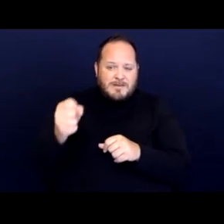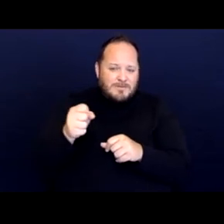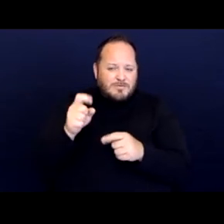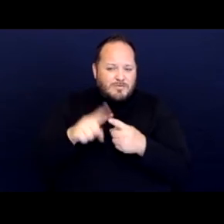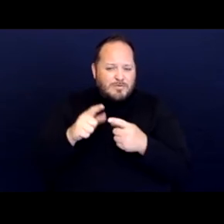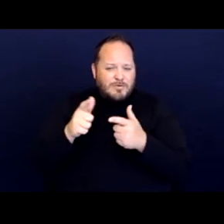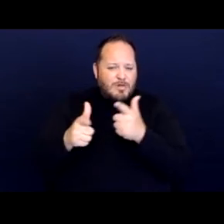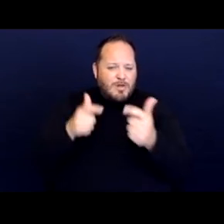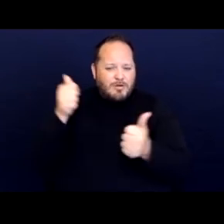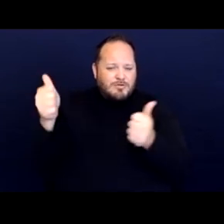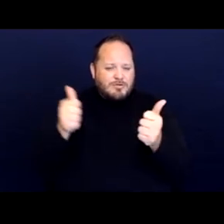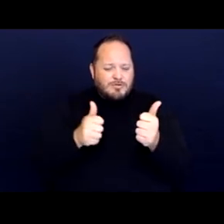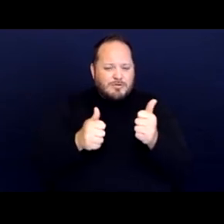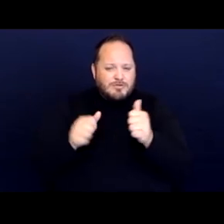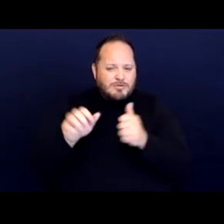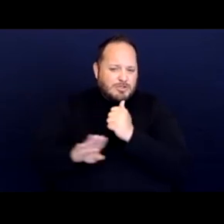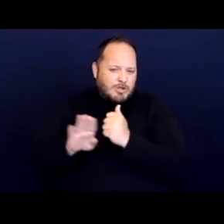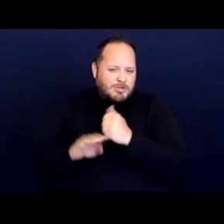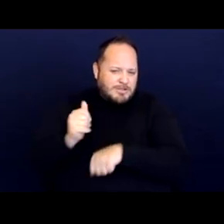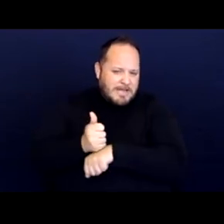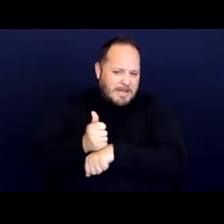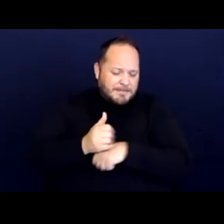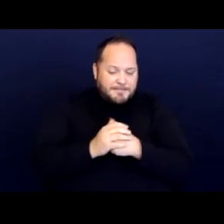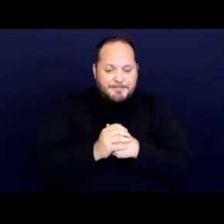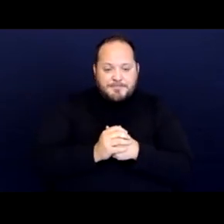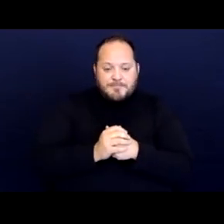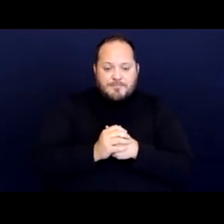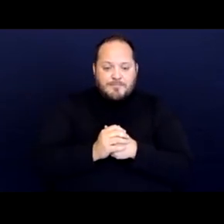And so I think now, particularly in some jurisdictions